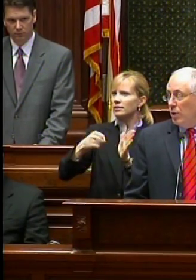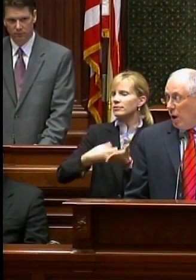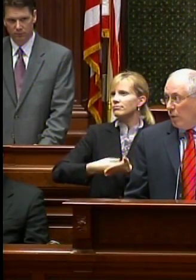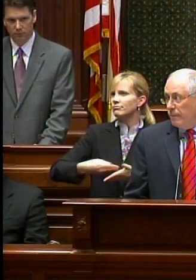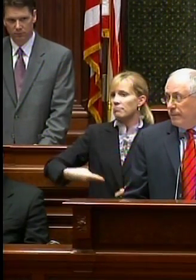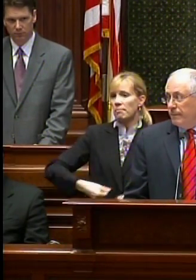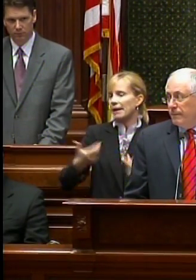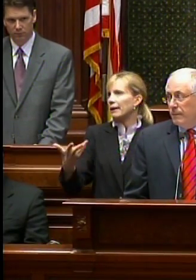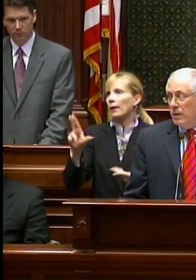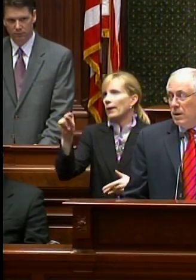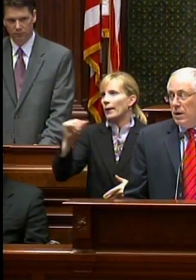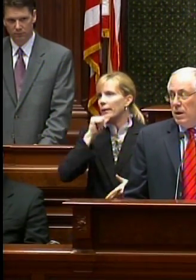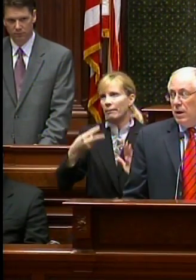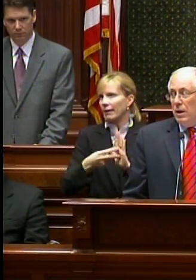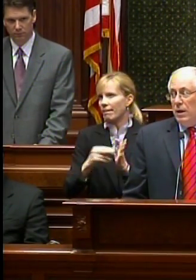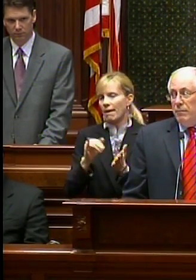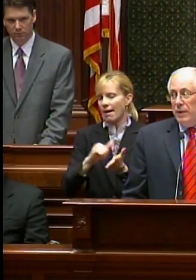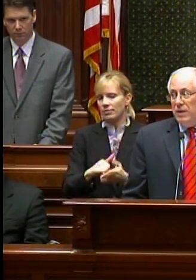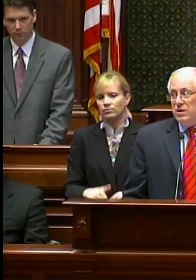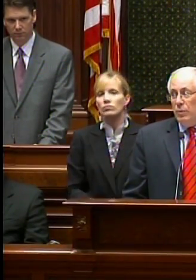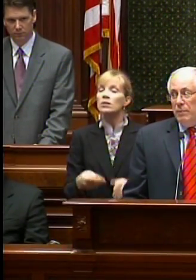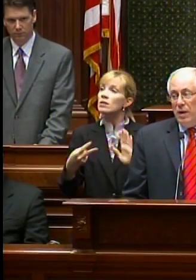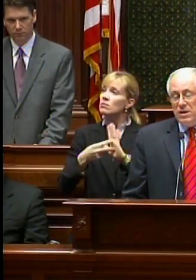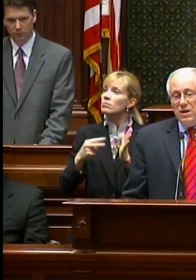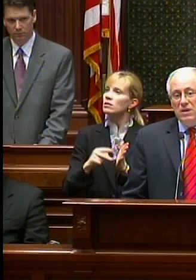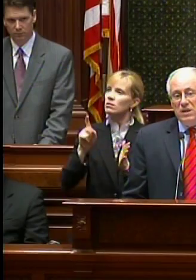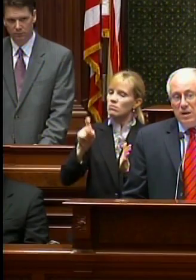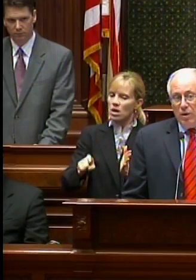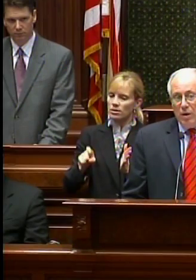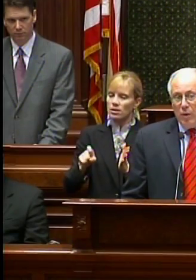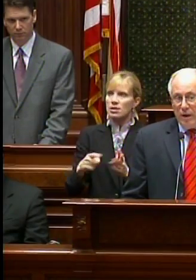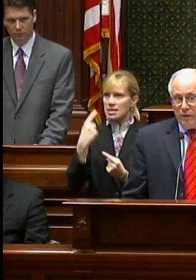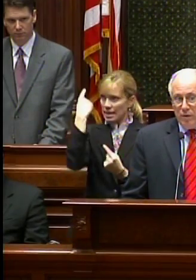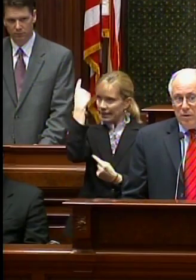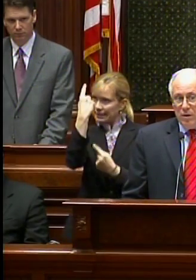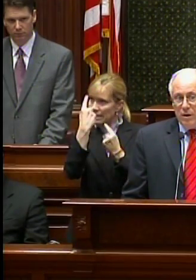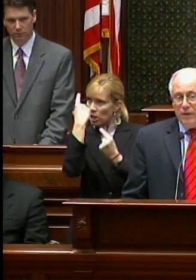No. It means that we must consider however the